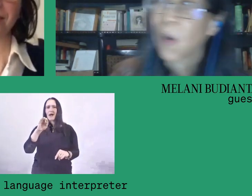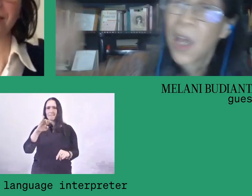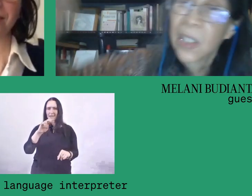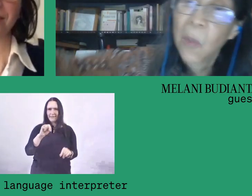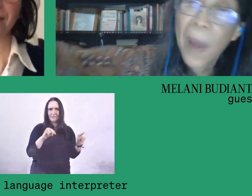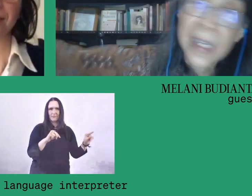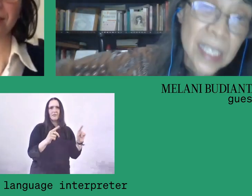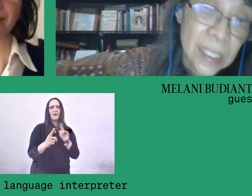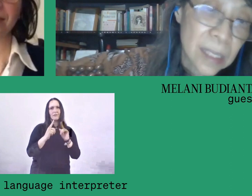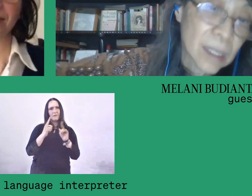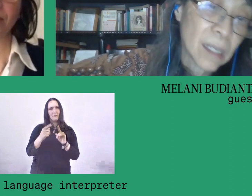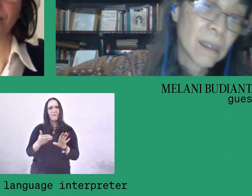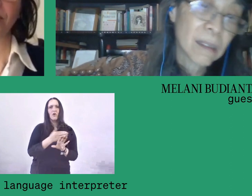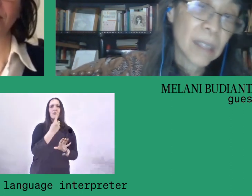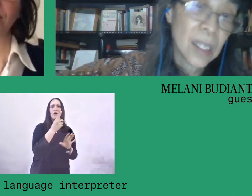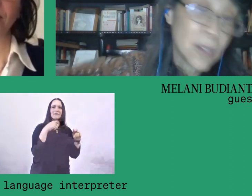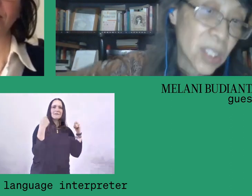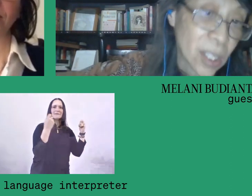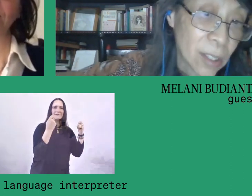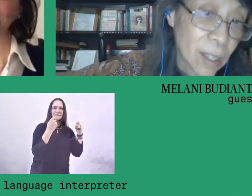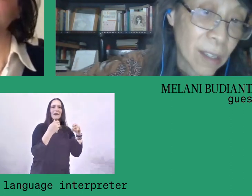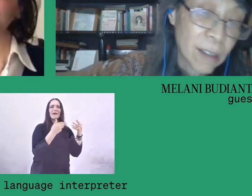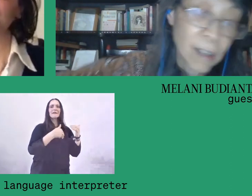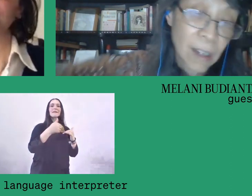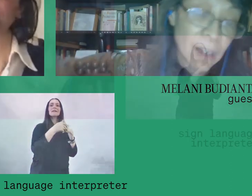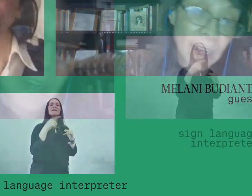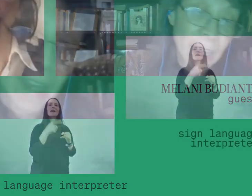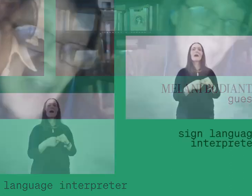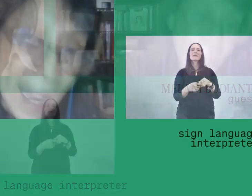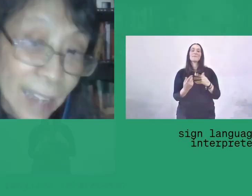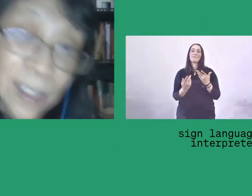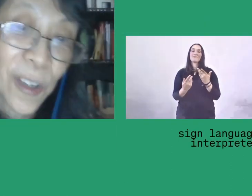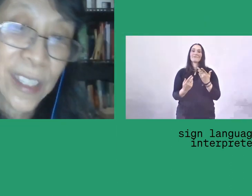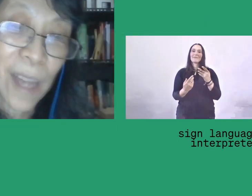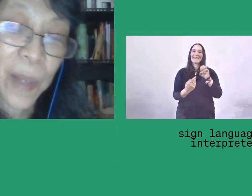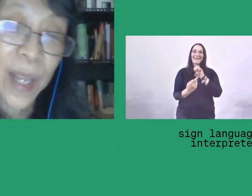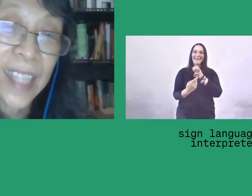or the ones in East Indonesian islands, for example.